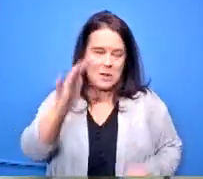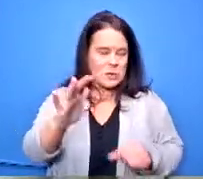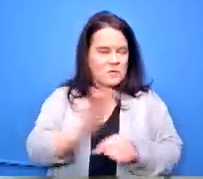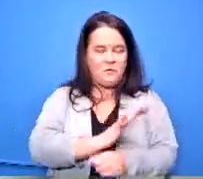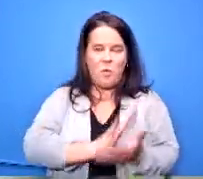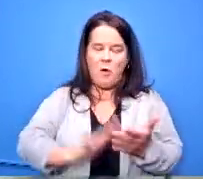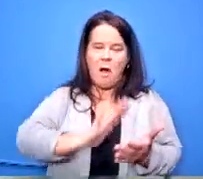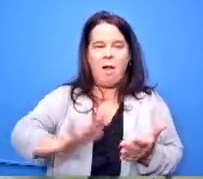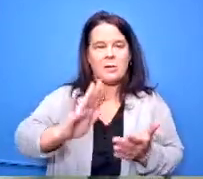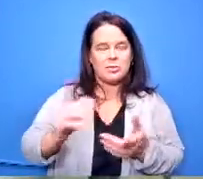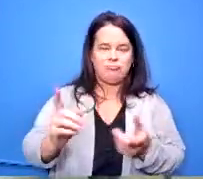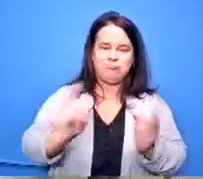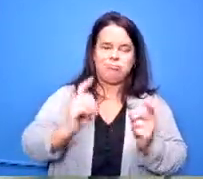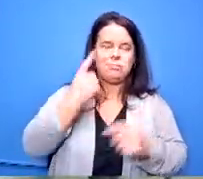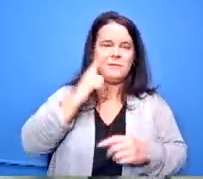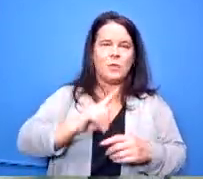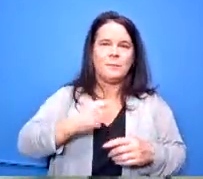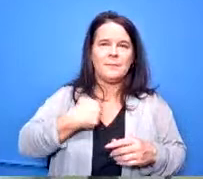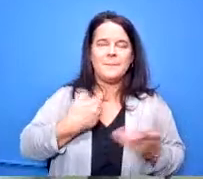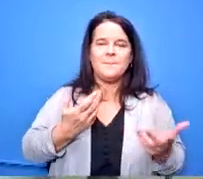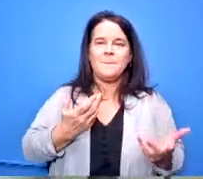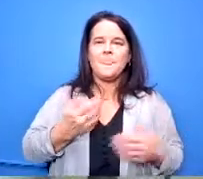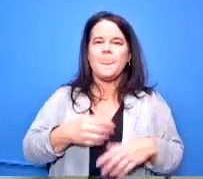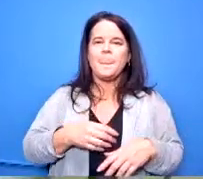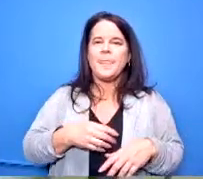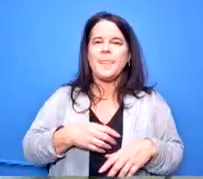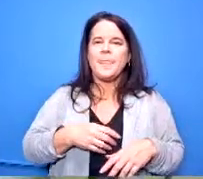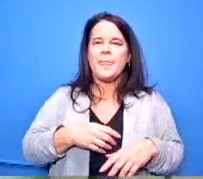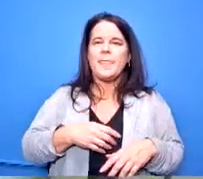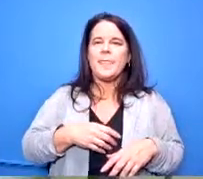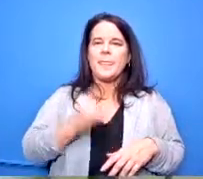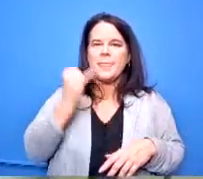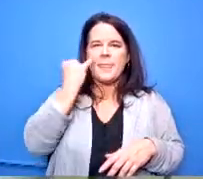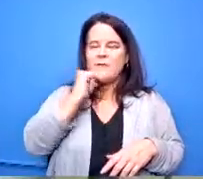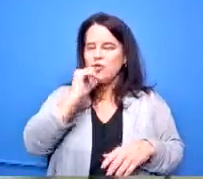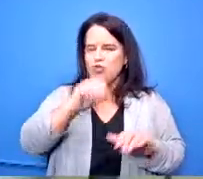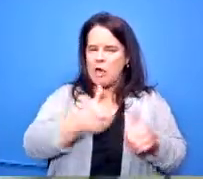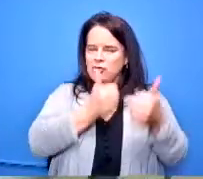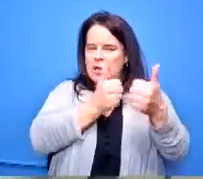when you're not challenged there's no incentive to come and it's just to start thinking about